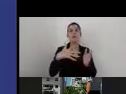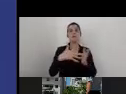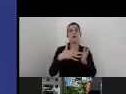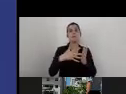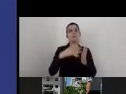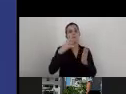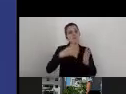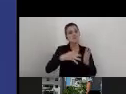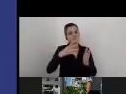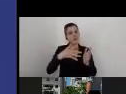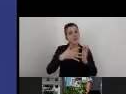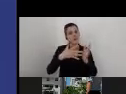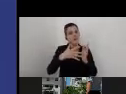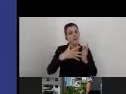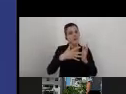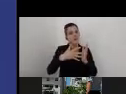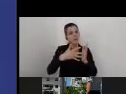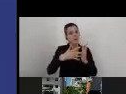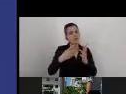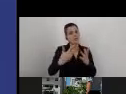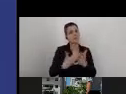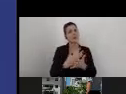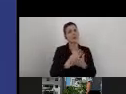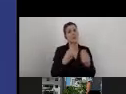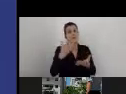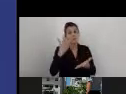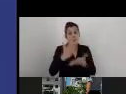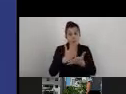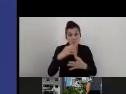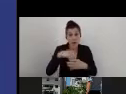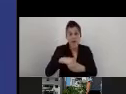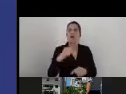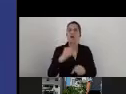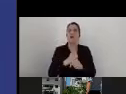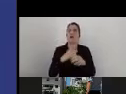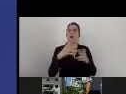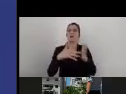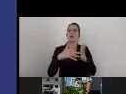regarding the things that we already implemented inside the organization.